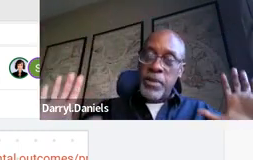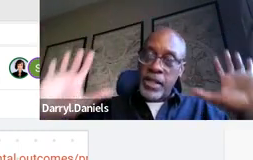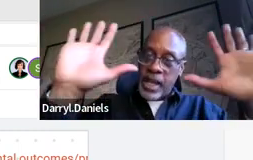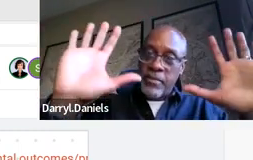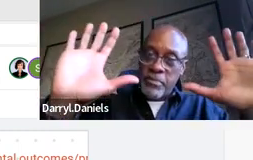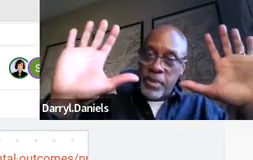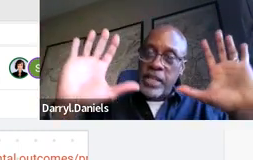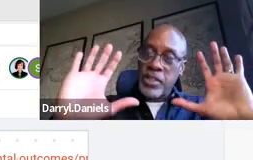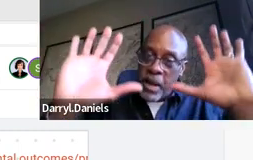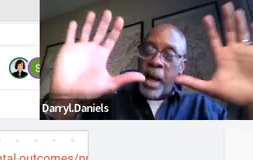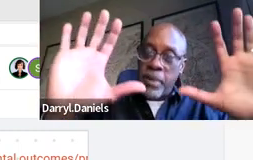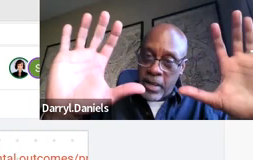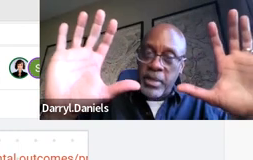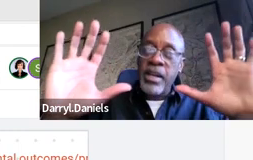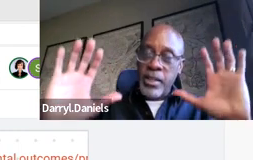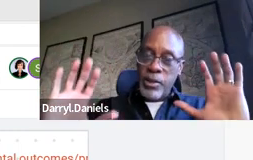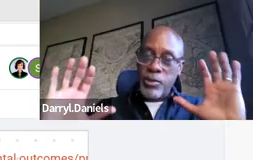Like something should pop up.